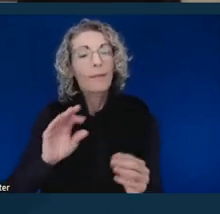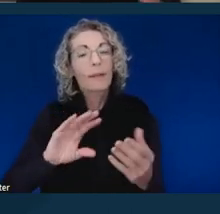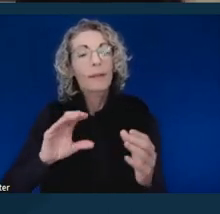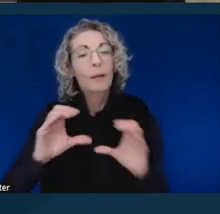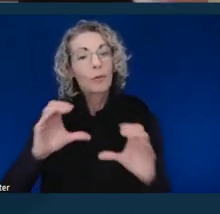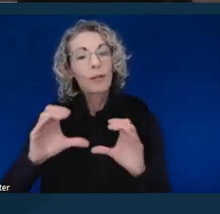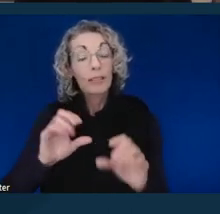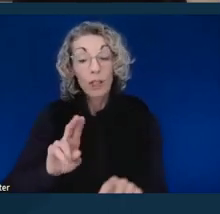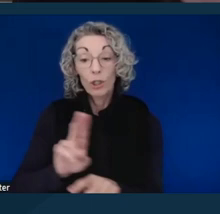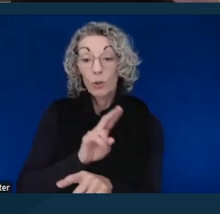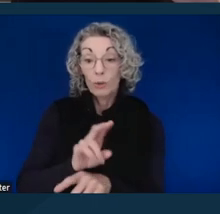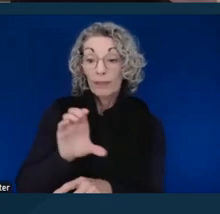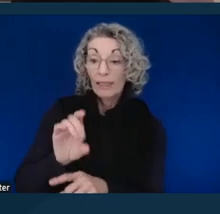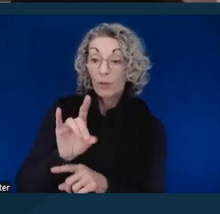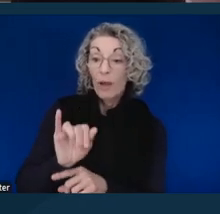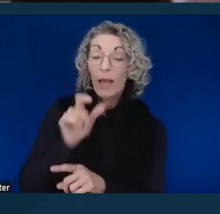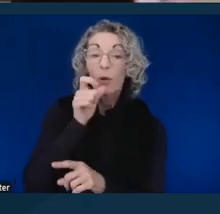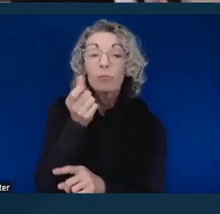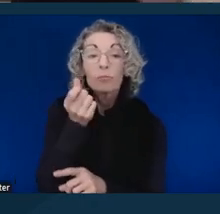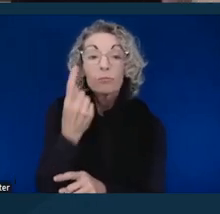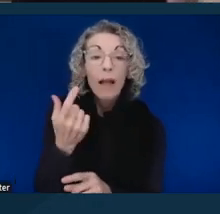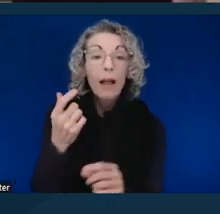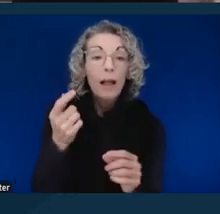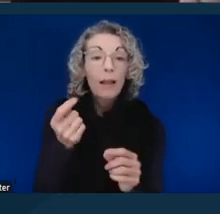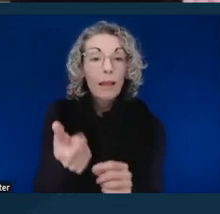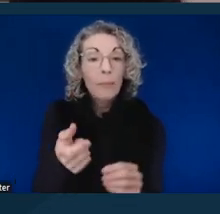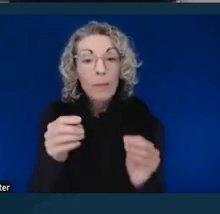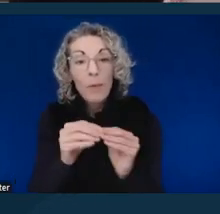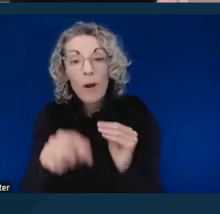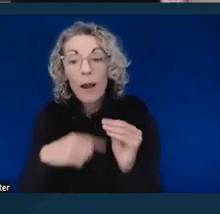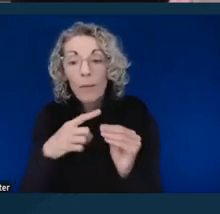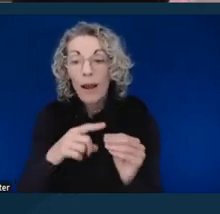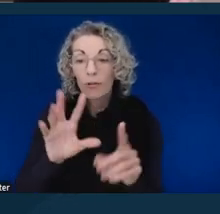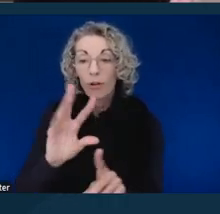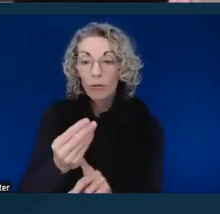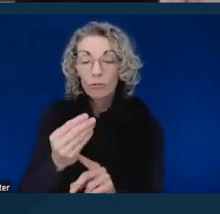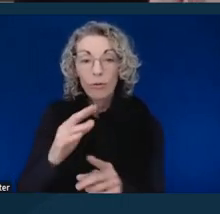of the deaf who understands a little bit more of the cultural context and how some of the signs are used.